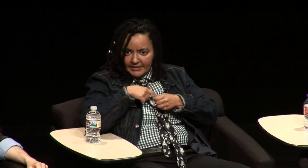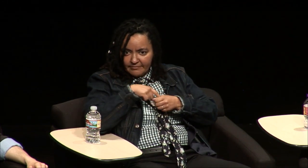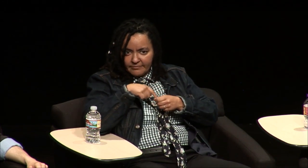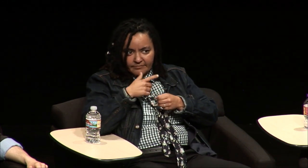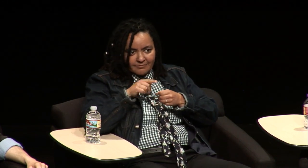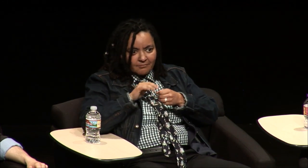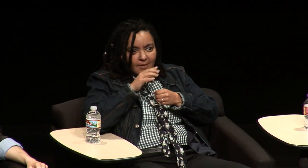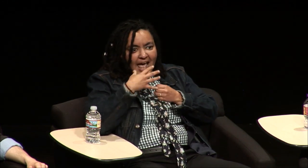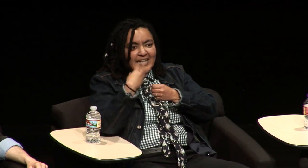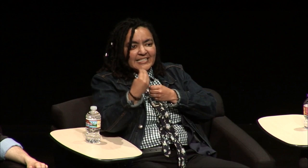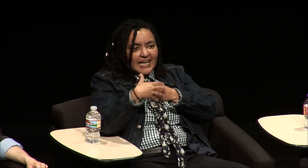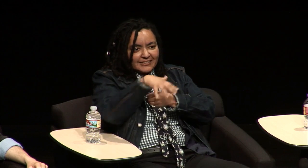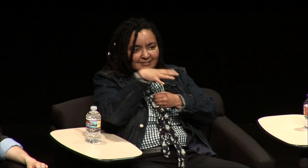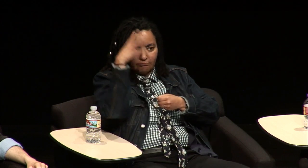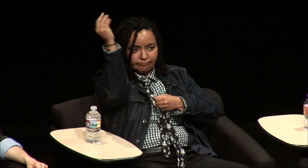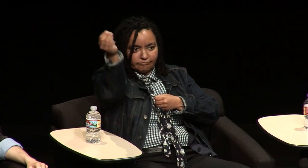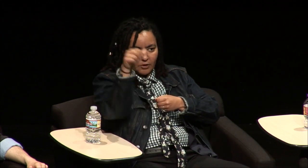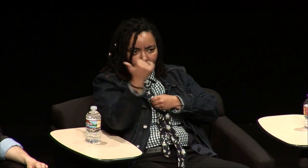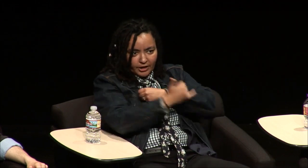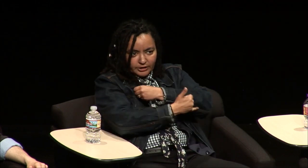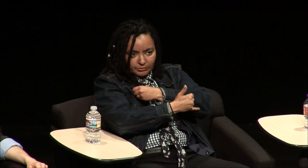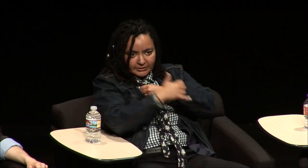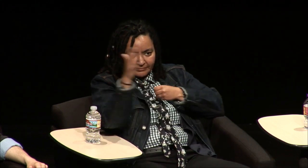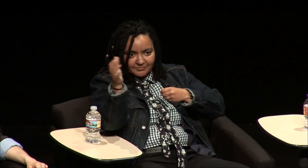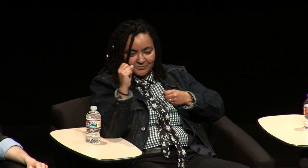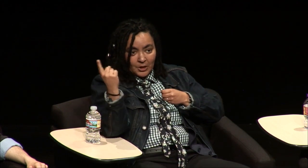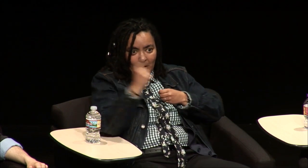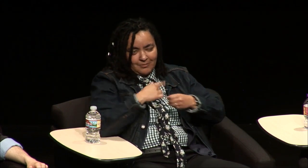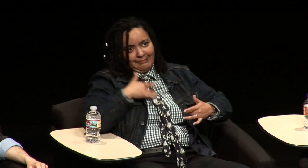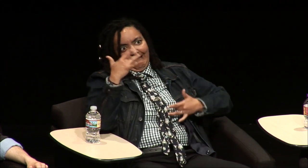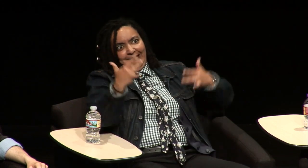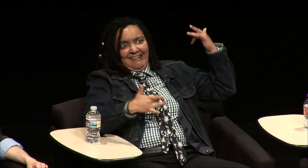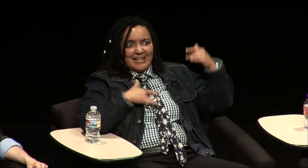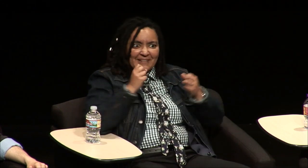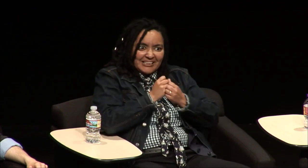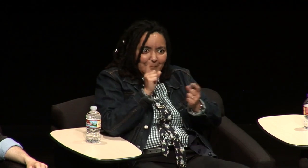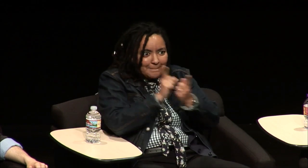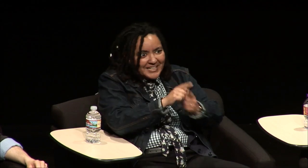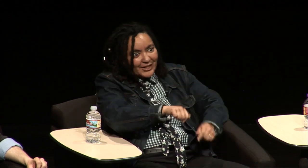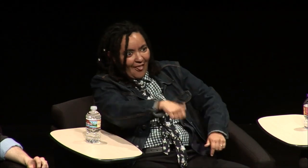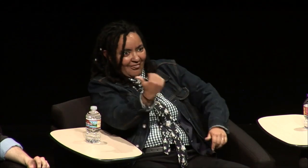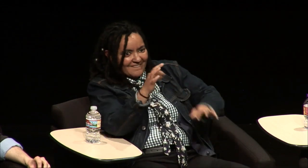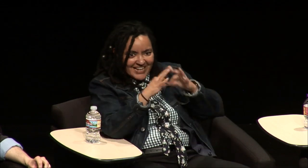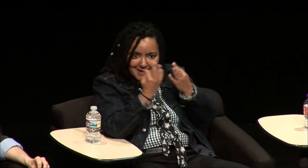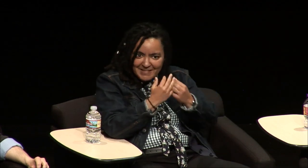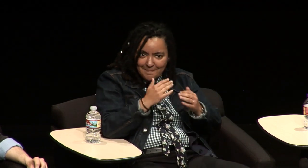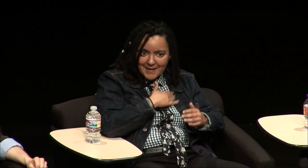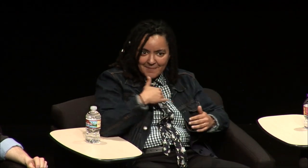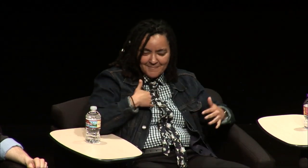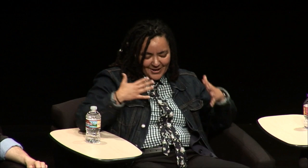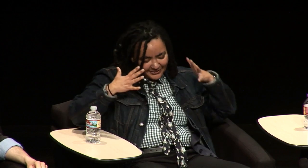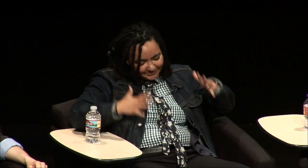to that point I just had a close family just the five of us everybody else was was living in other country so this was a big event I was getting to meet